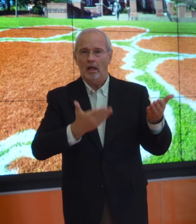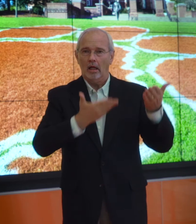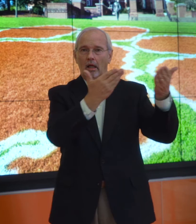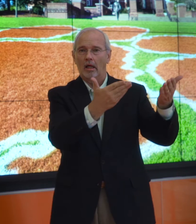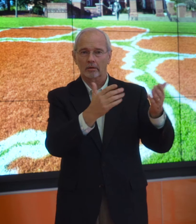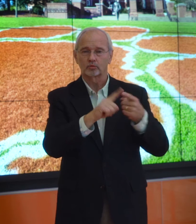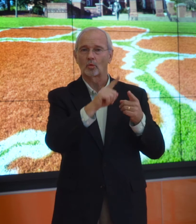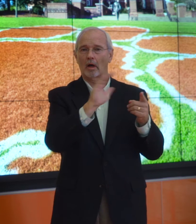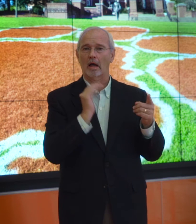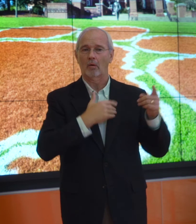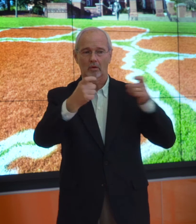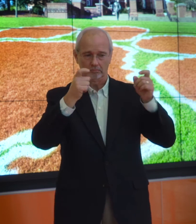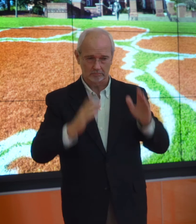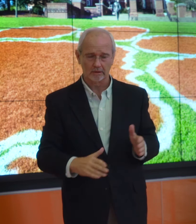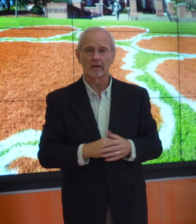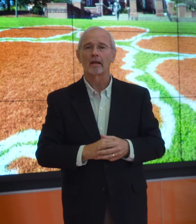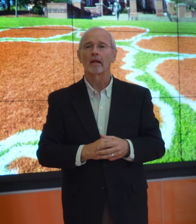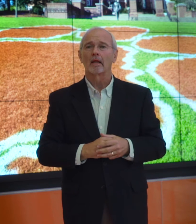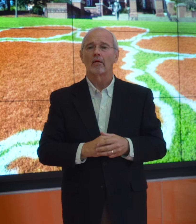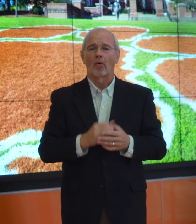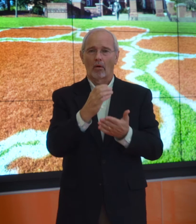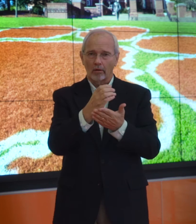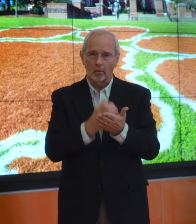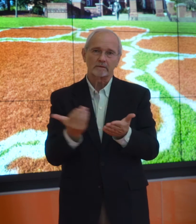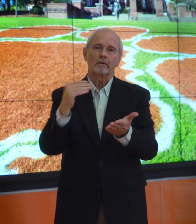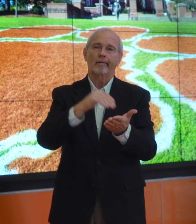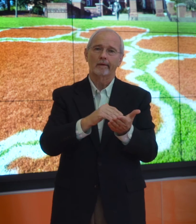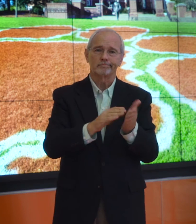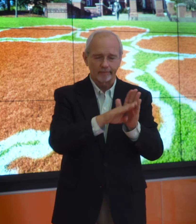We began submitting more courses to our director